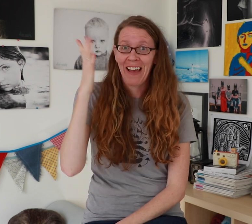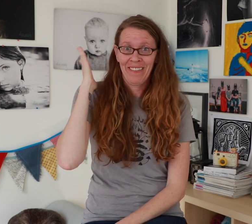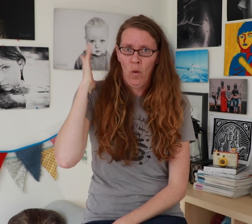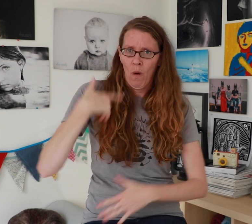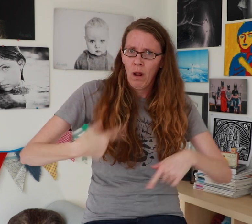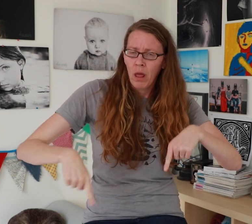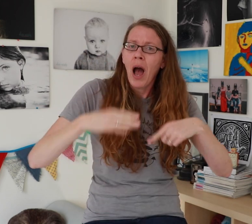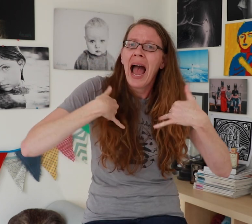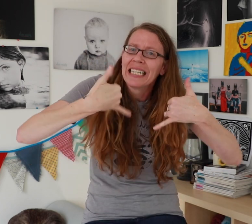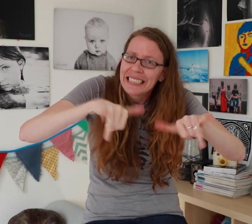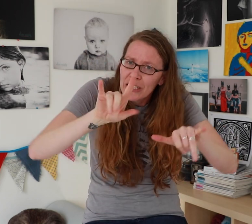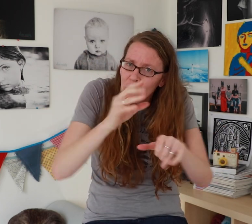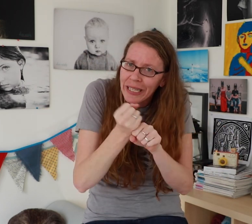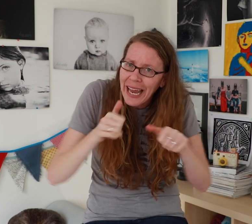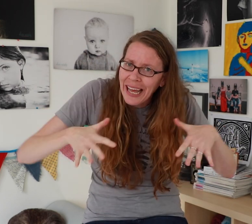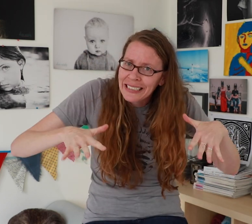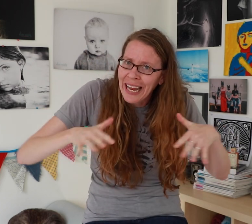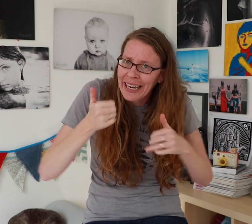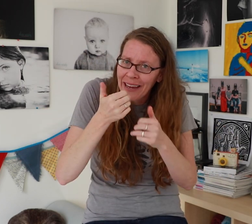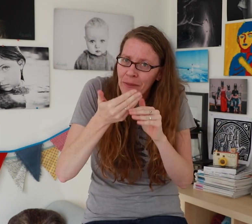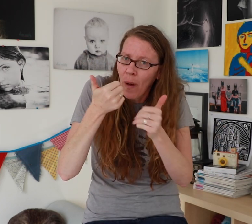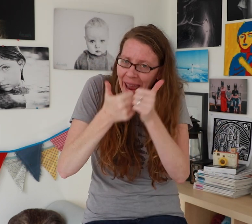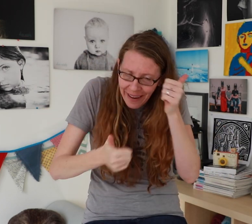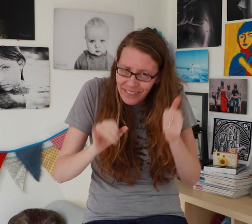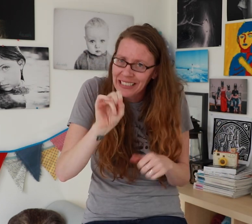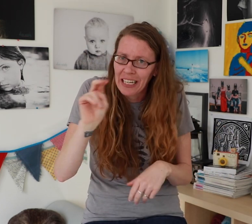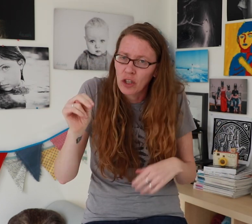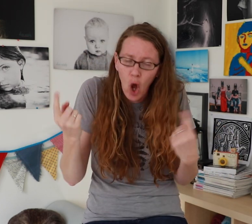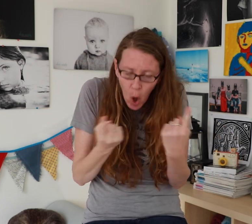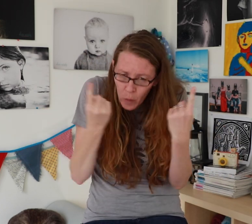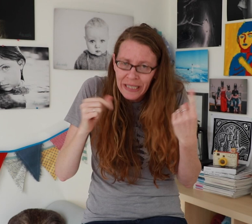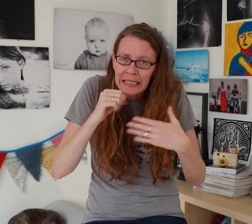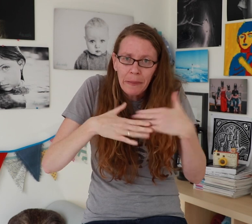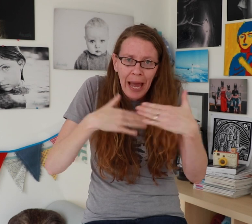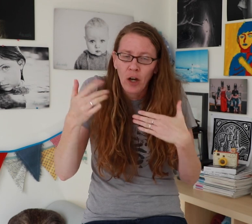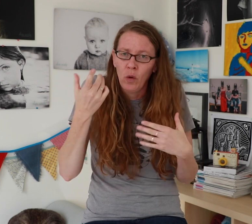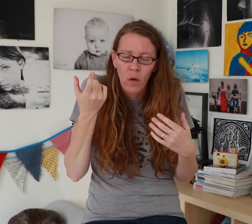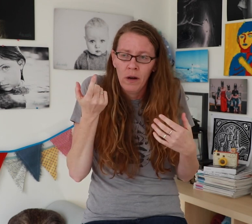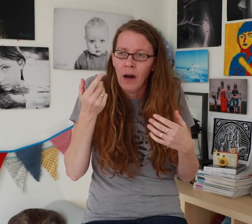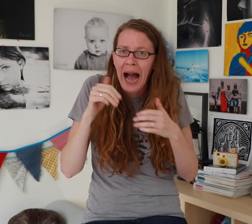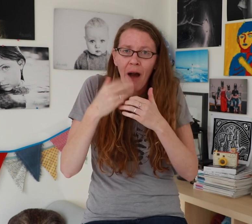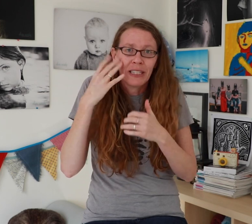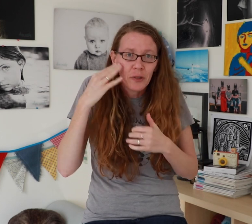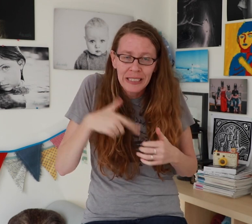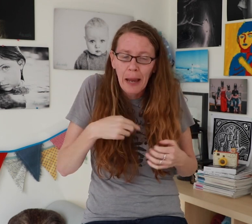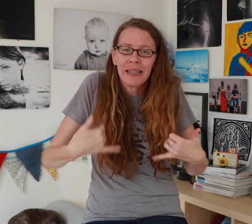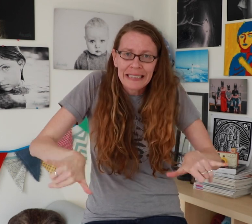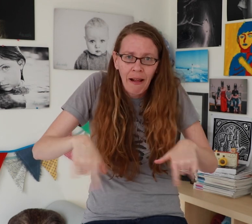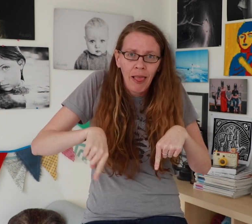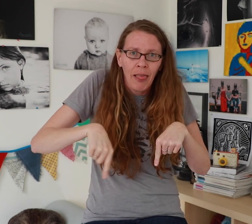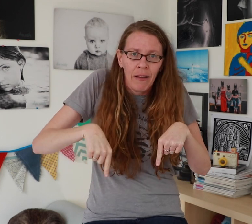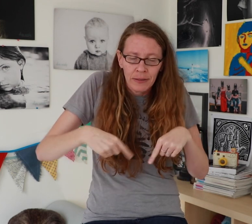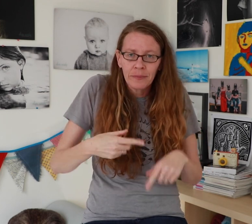I still get nervous and anxious before every session, it always happens regardless of how experienced I am!